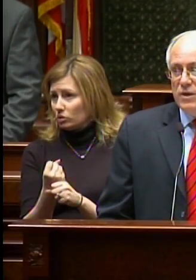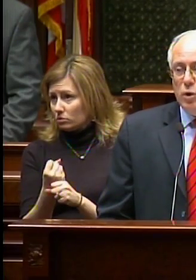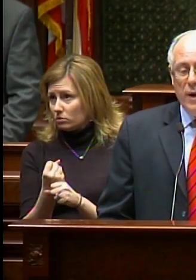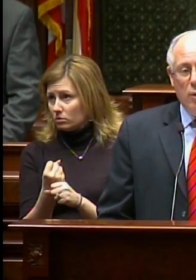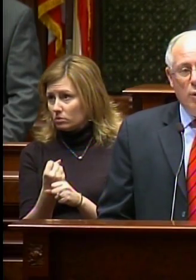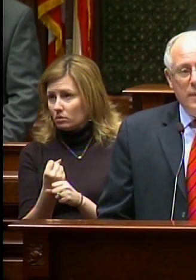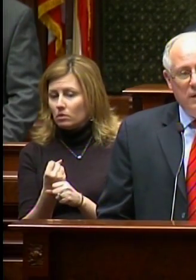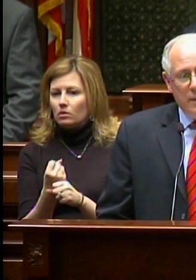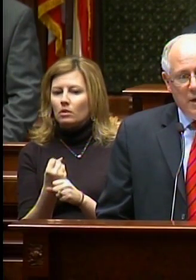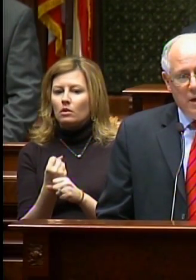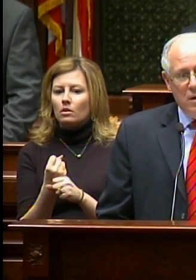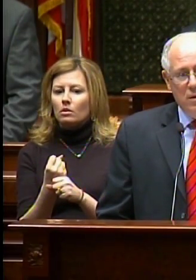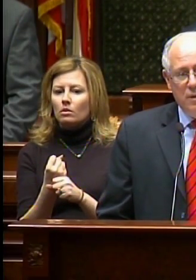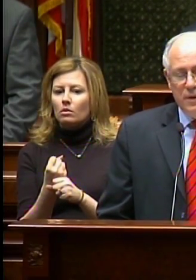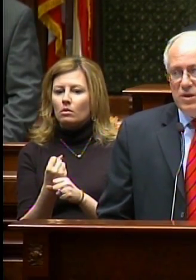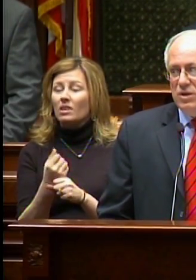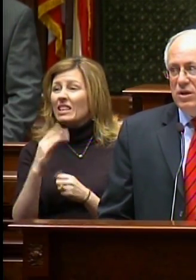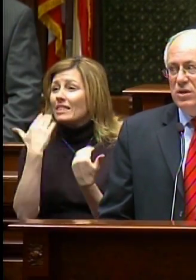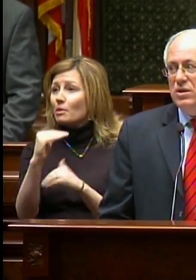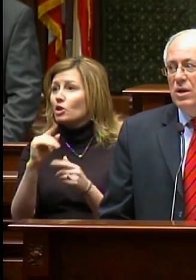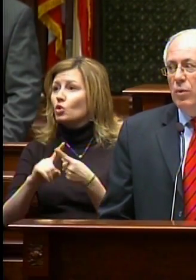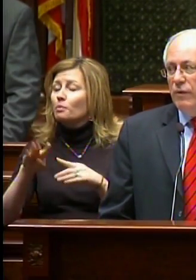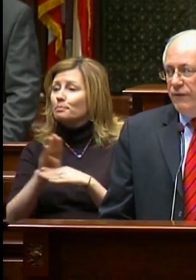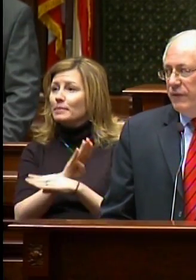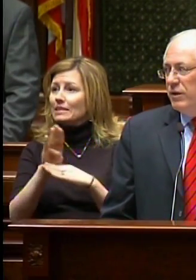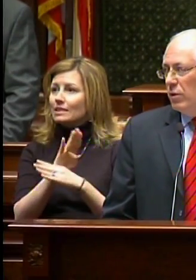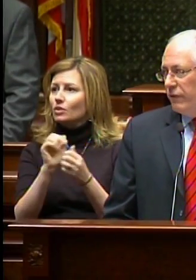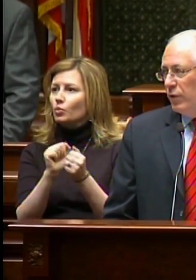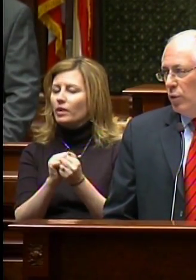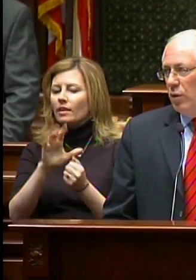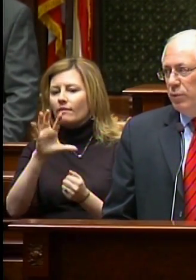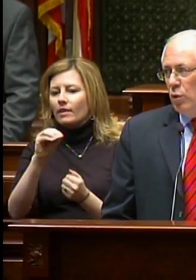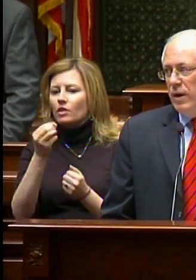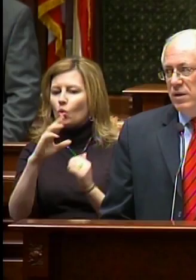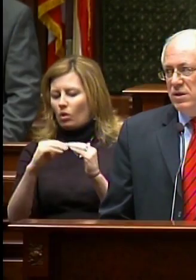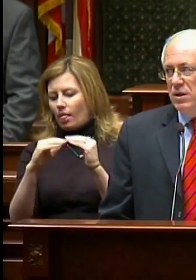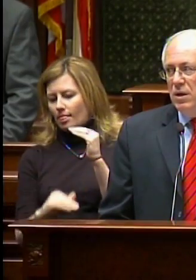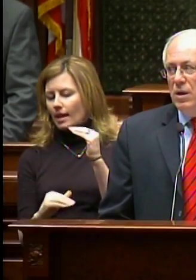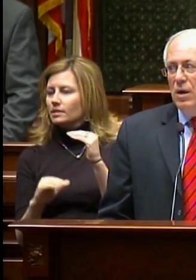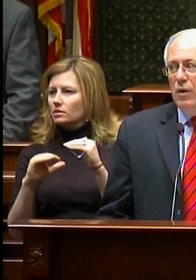This credit will be limited to businesses with 50 or fewer employees.